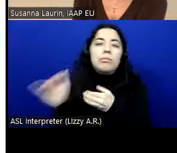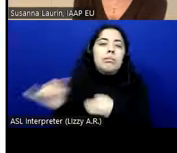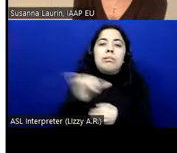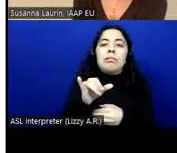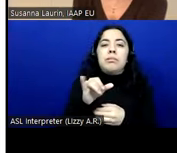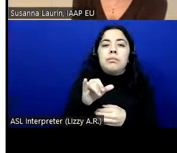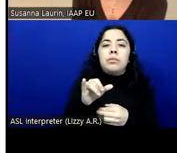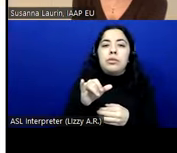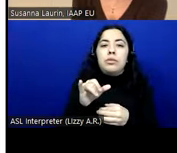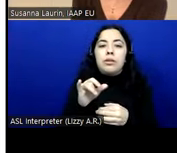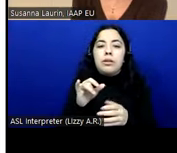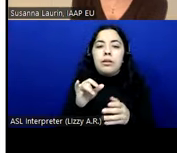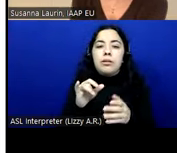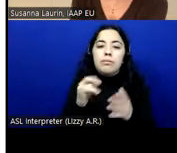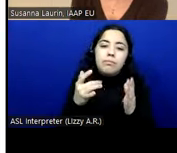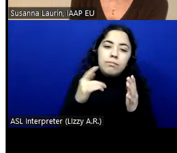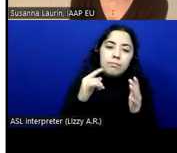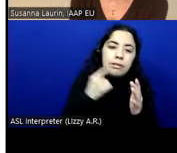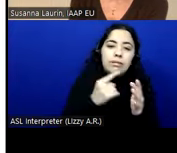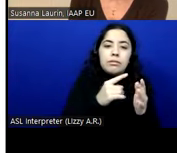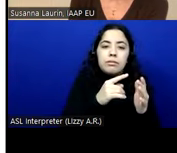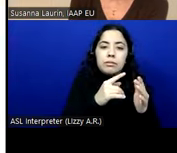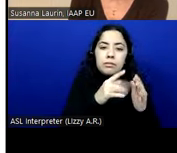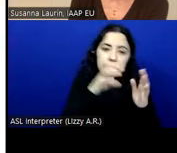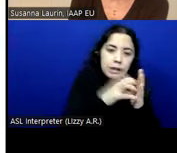in WCAG unfortunately. That would be nice to have, but it's not happening.